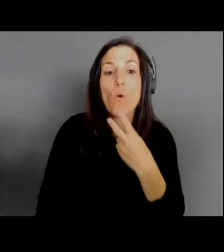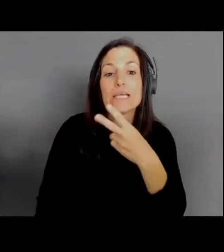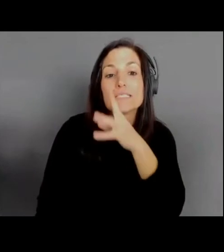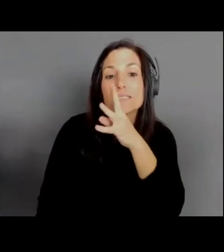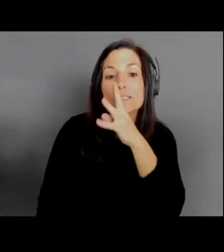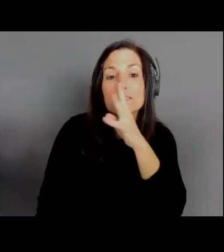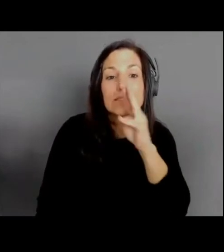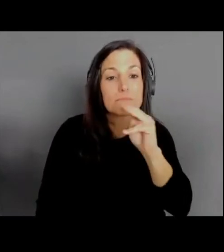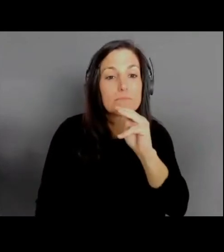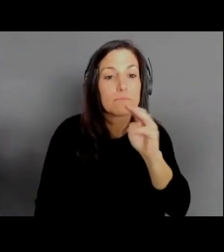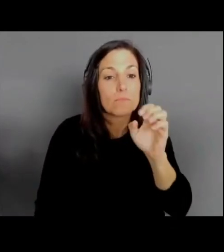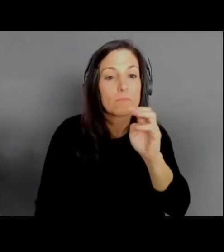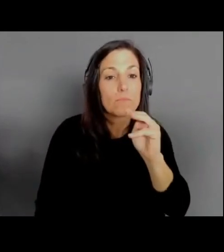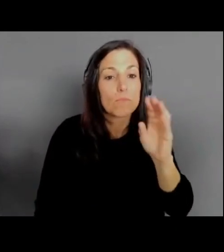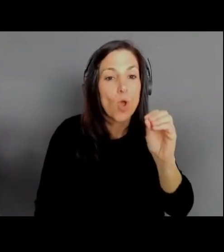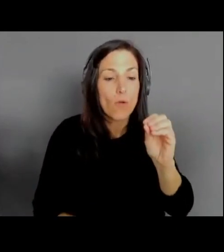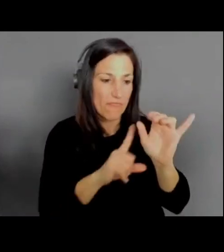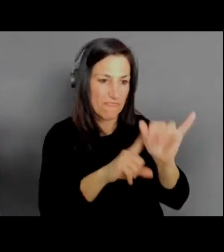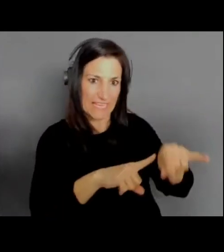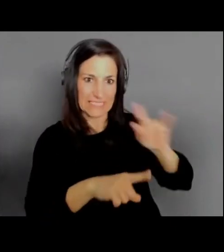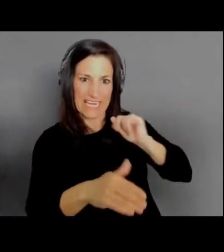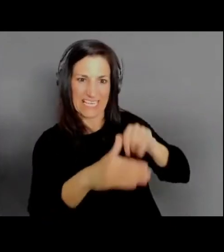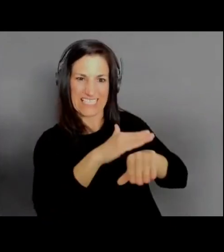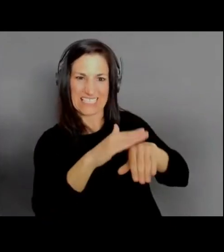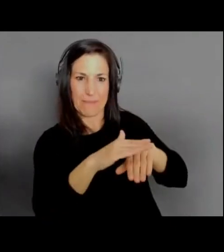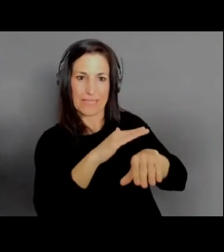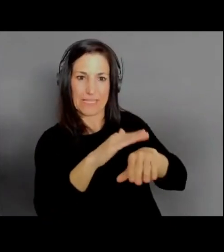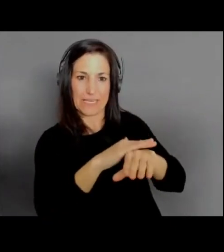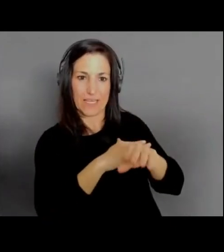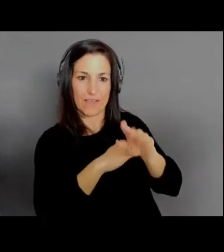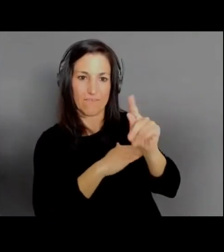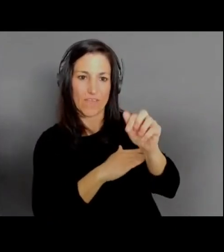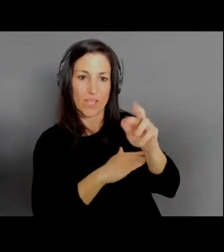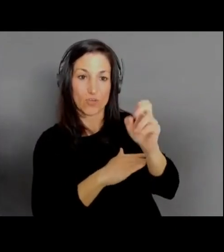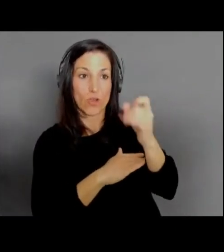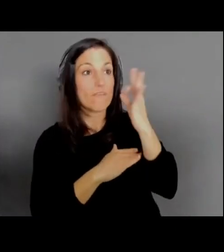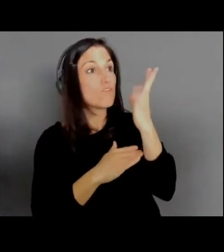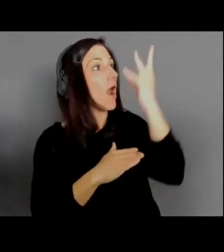so that if you're kind of out running around, you can send a voice message. That's used a ton.